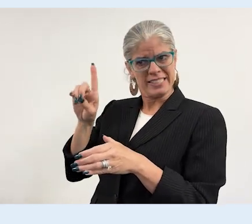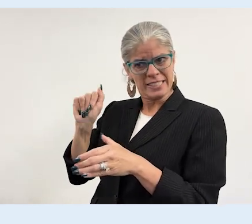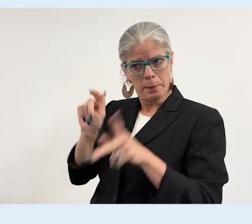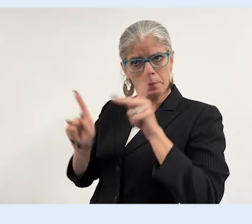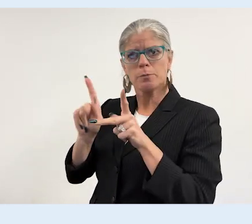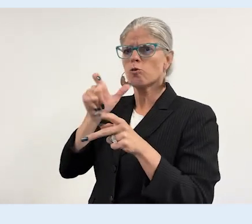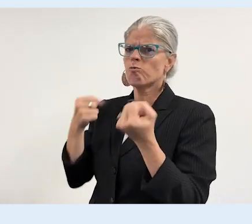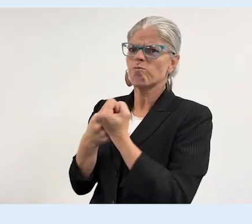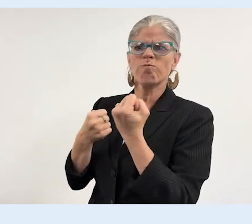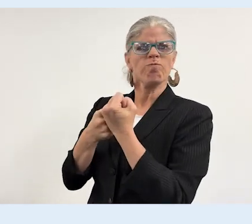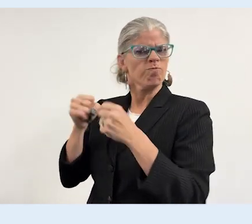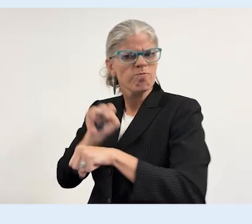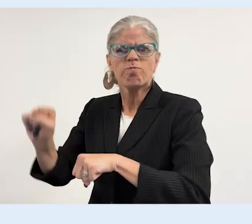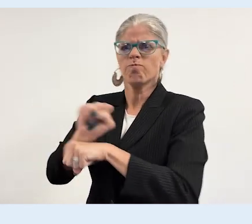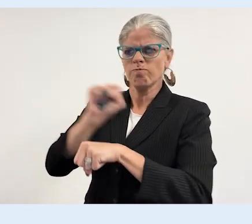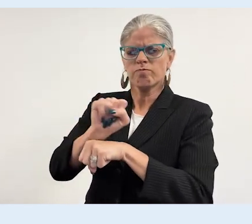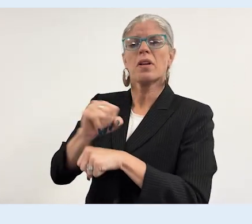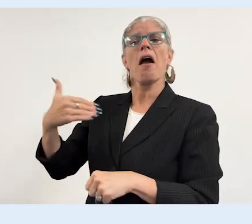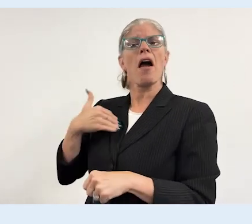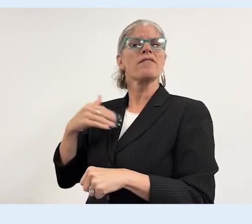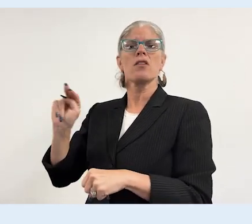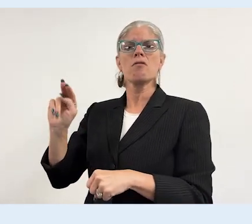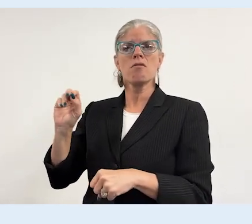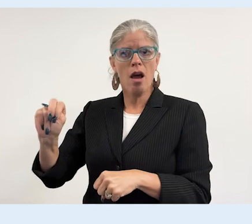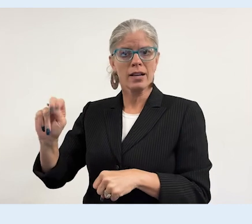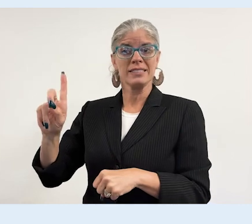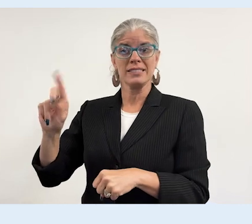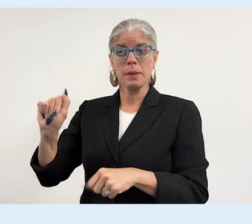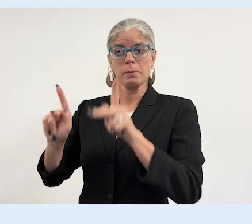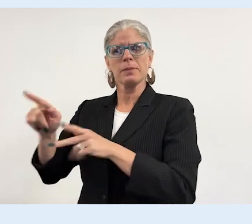A team of disabled activists and non-disabled